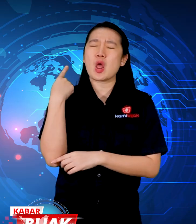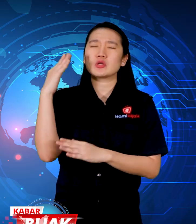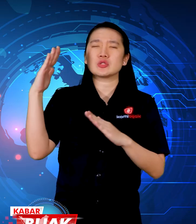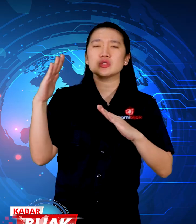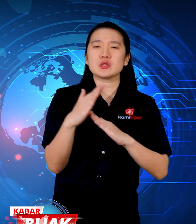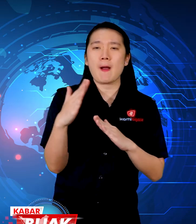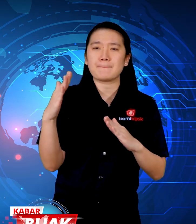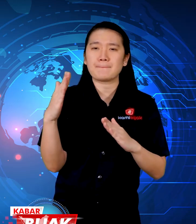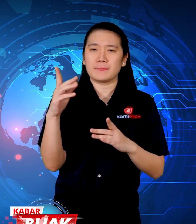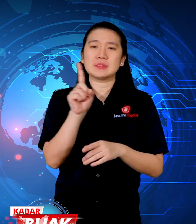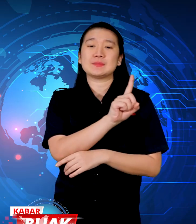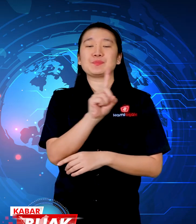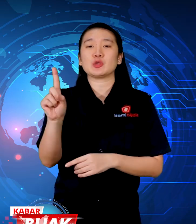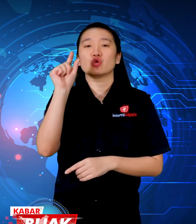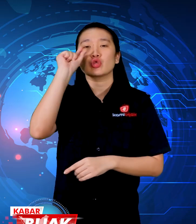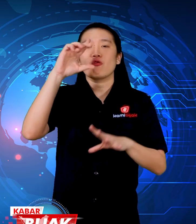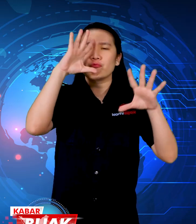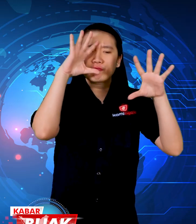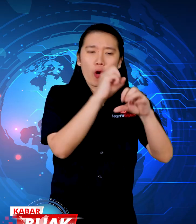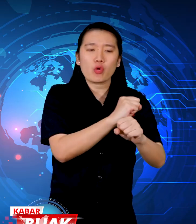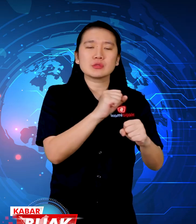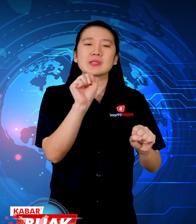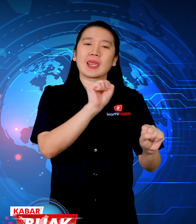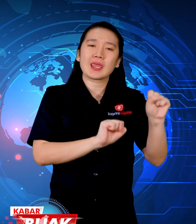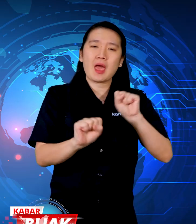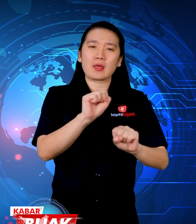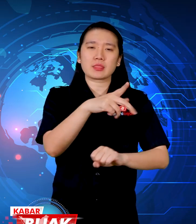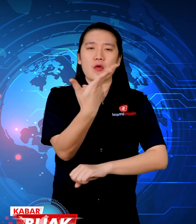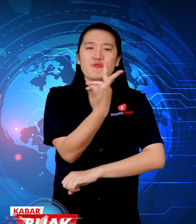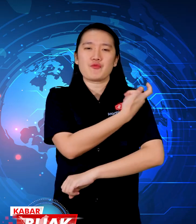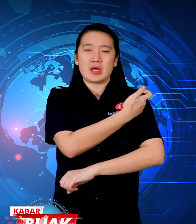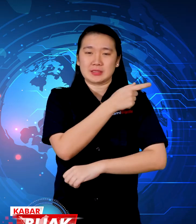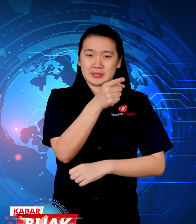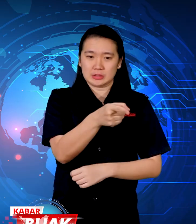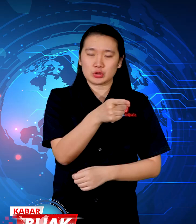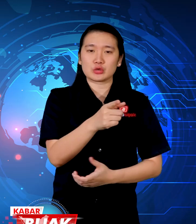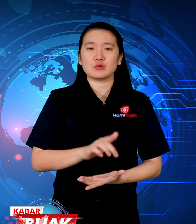to be paused for about a week for the vaccination activities.